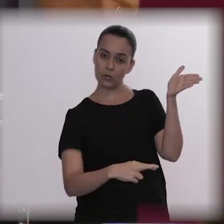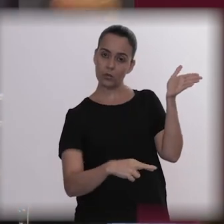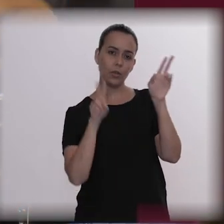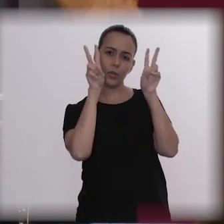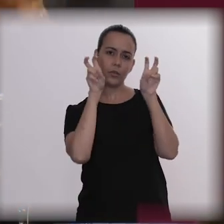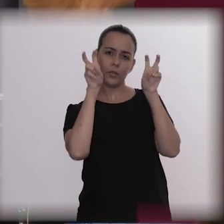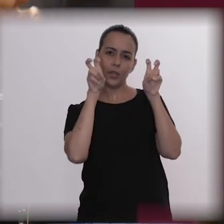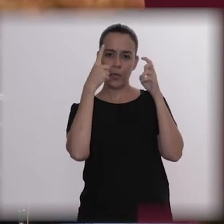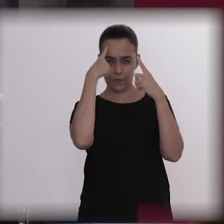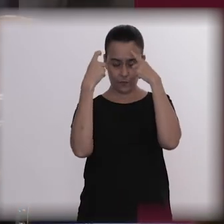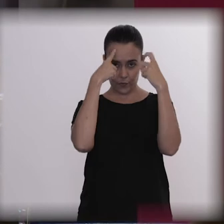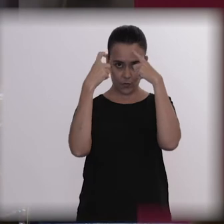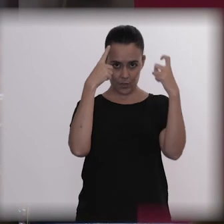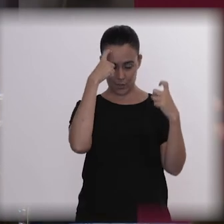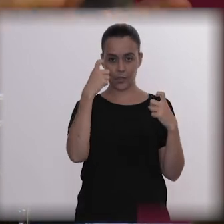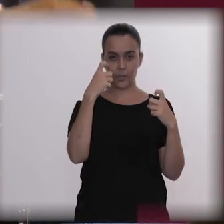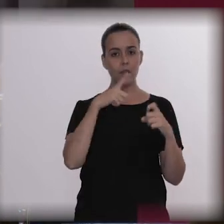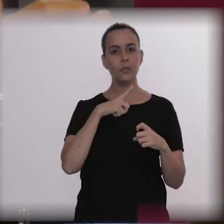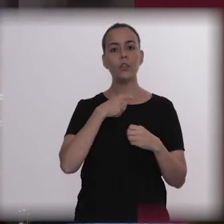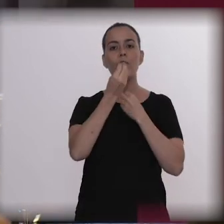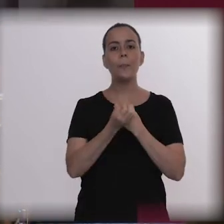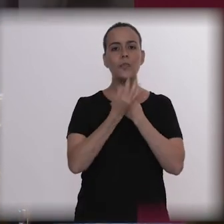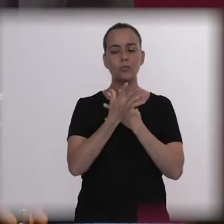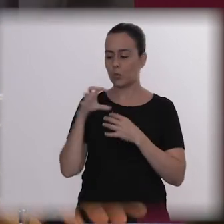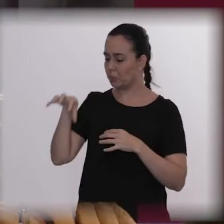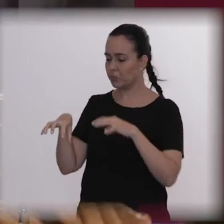Each department contributes with information, they are compiled and analyzed